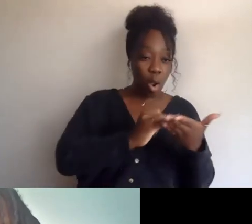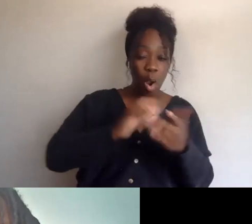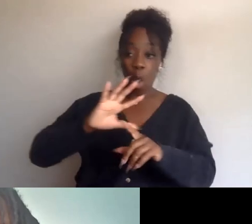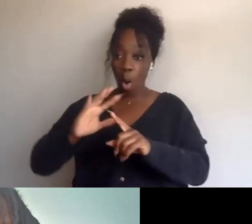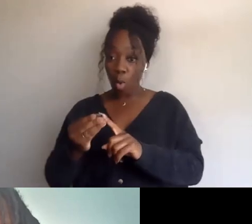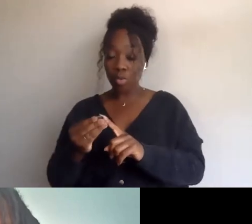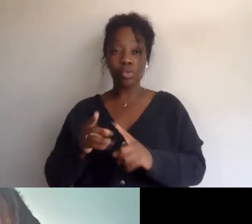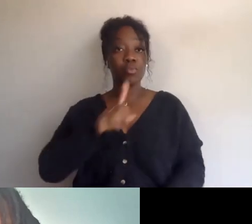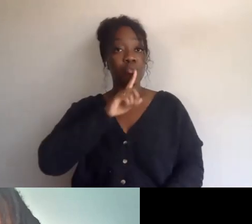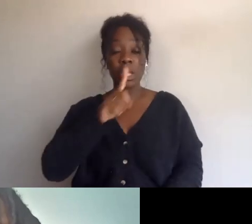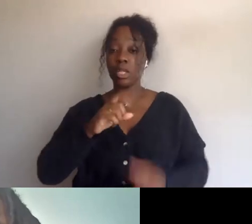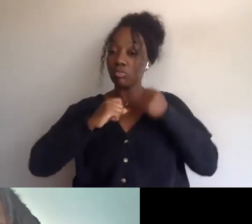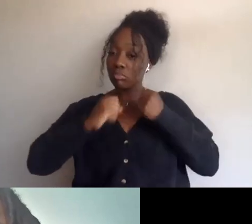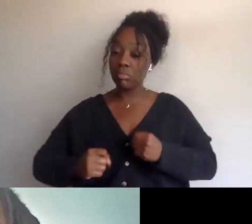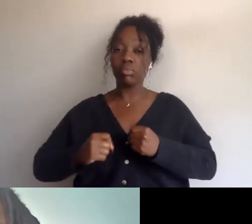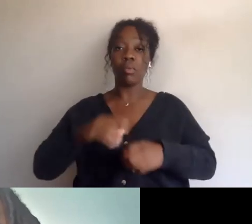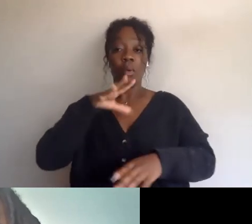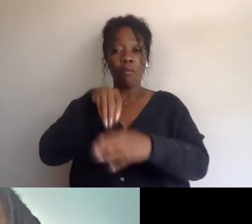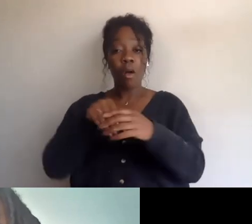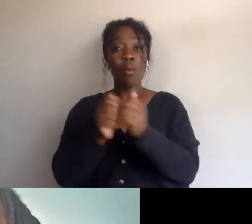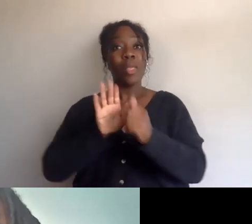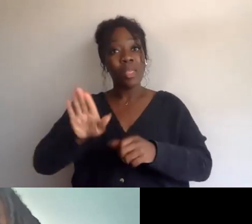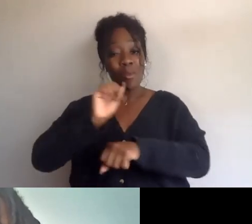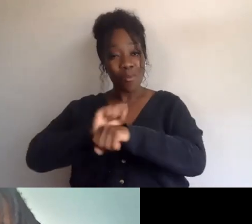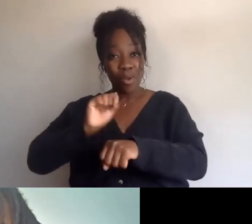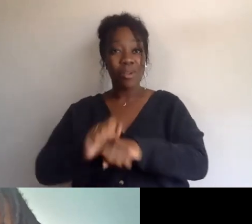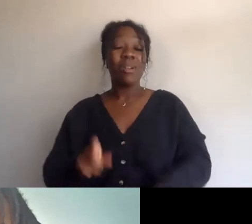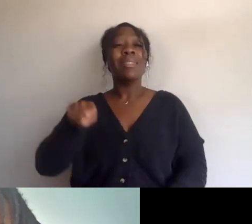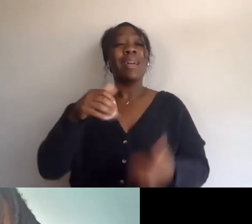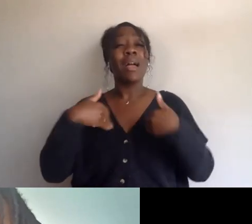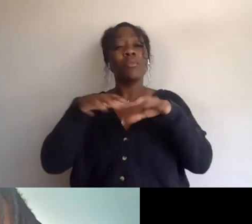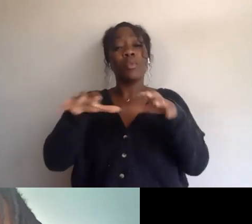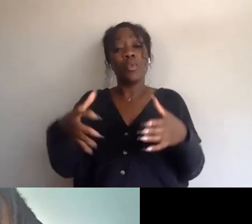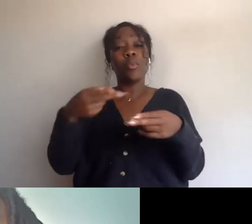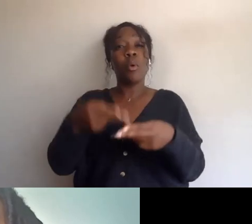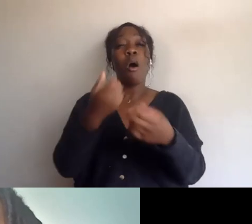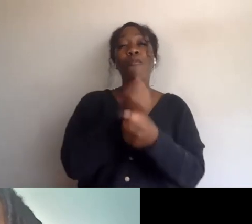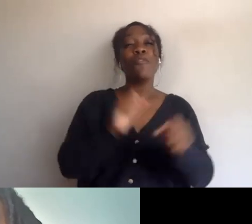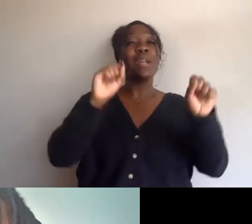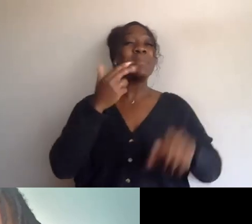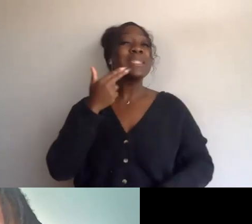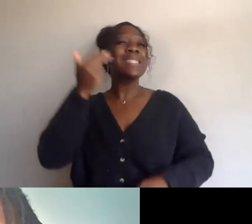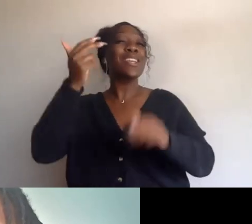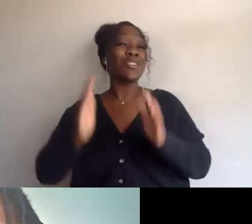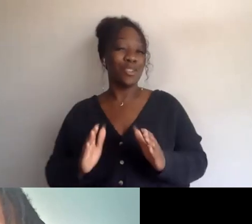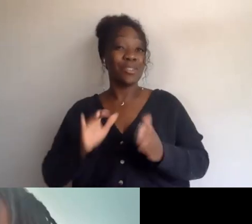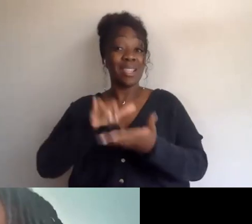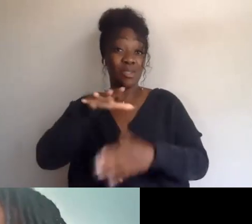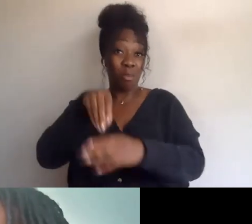so they have the Freedom Singers, that are part of what they do. They have Culture Thursdays